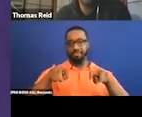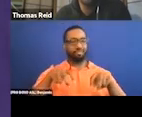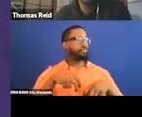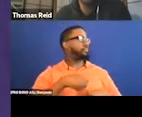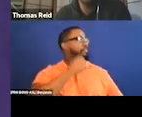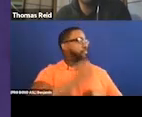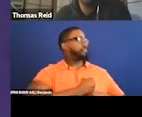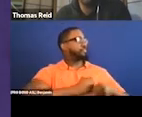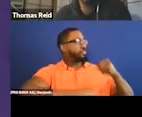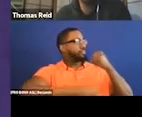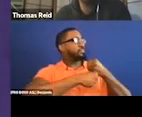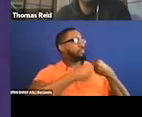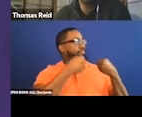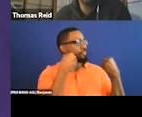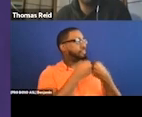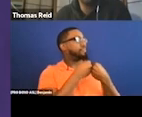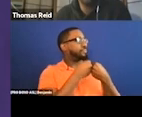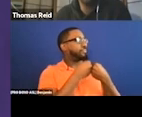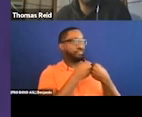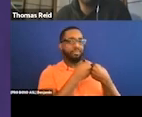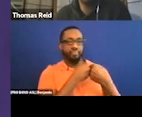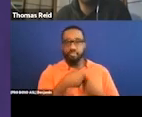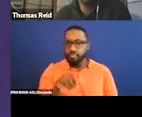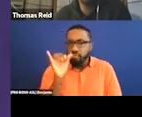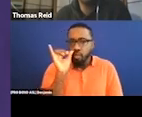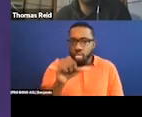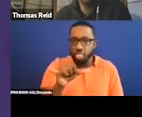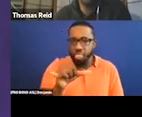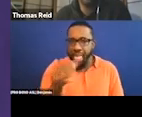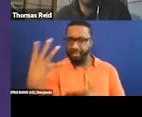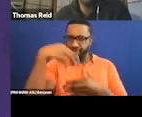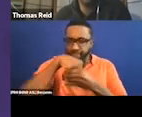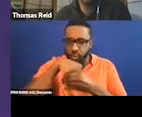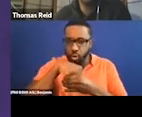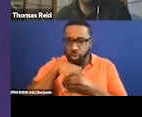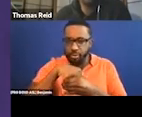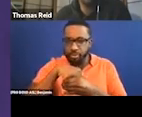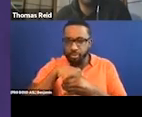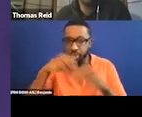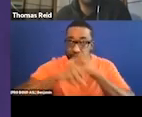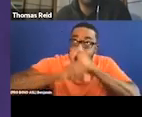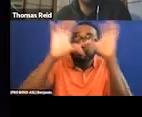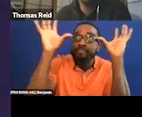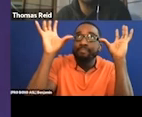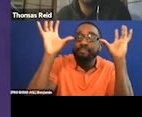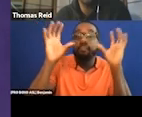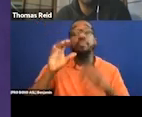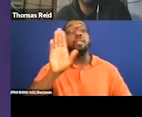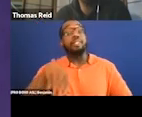So marvel's black panther as we can recall was more of a cultural moment than it was a movie for some.